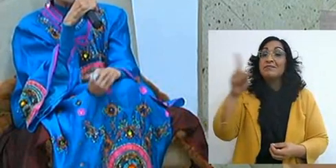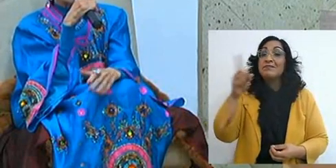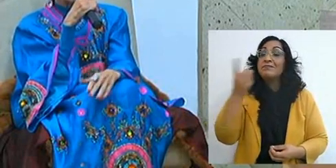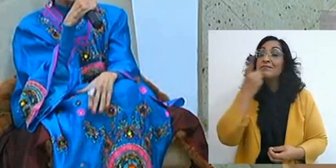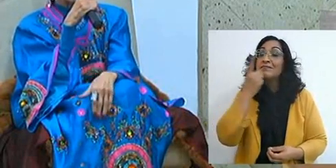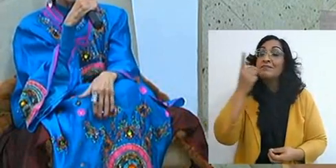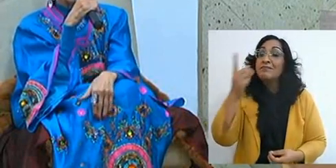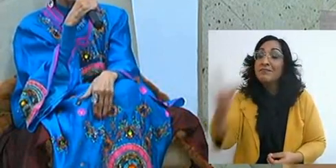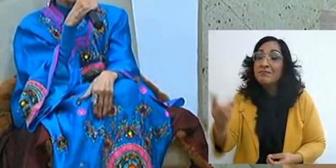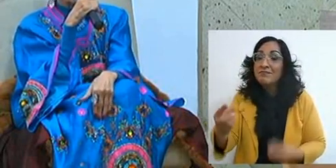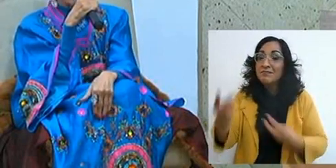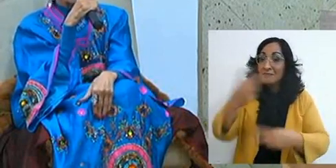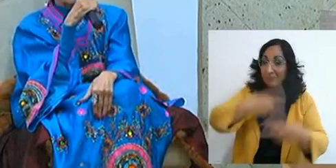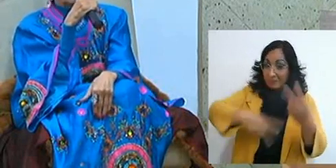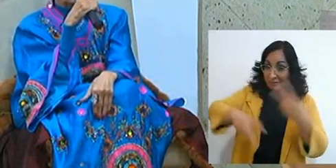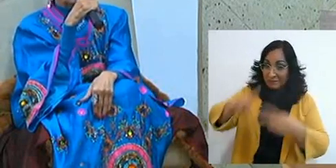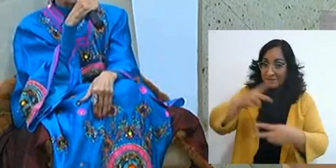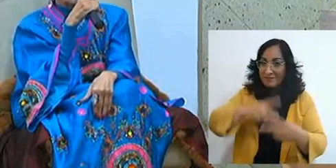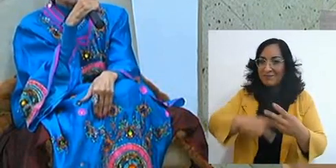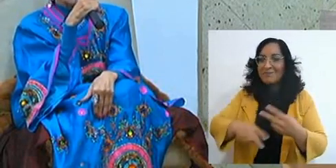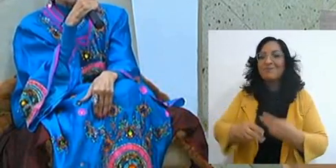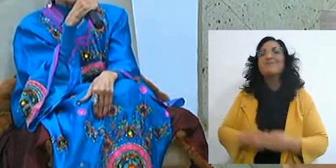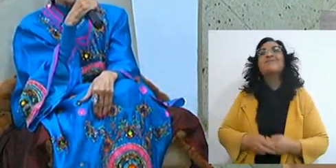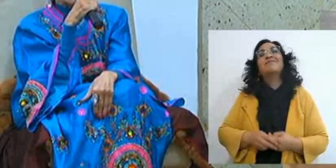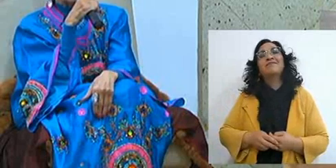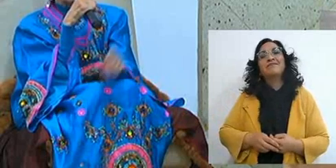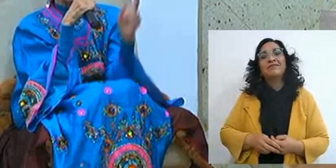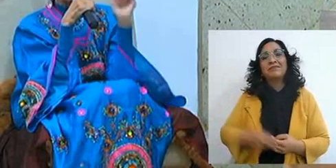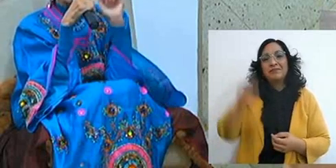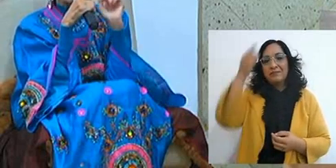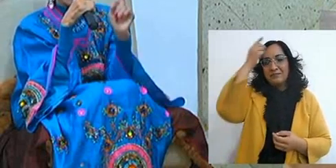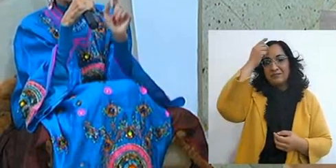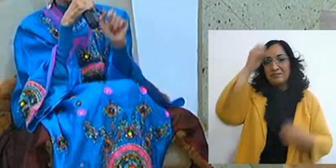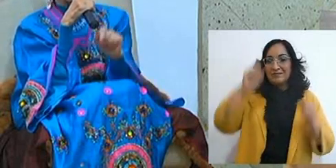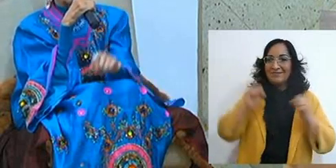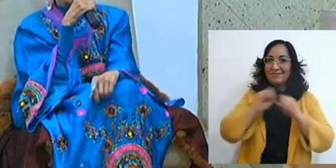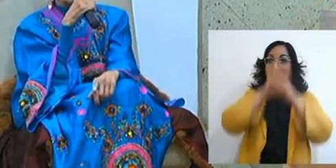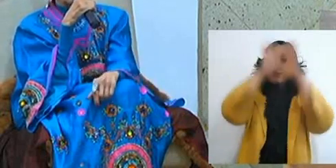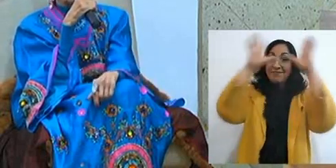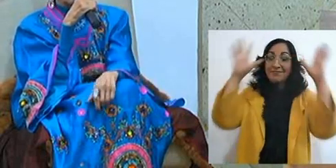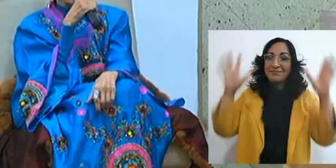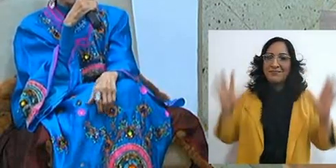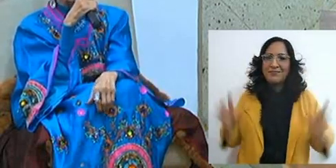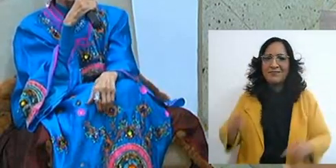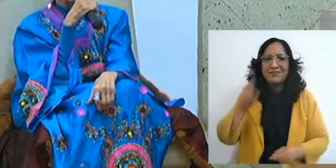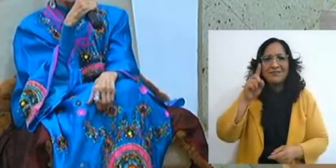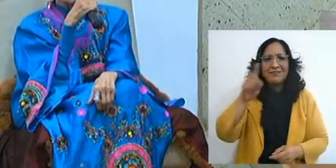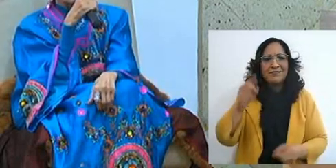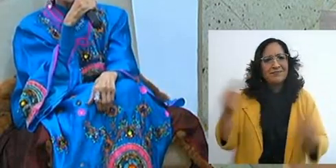because God has not abandoned you, because he has awakened his good Word in you,